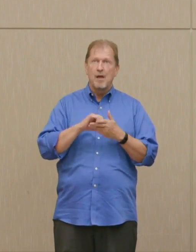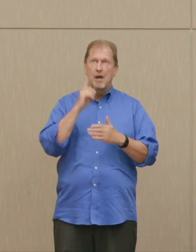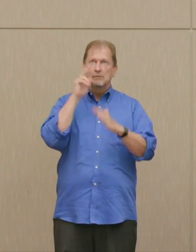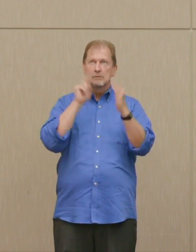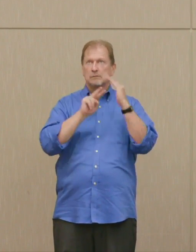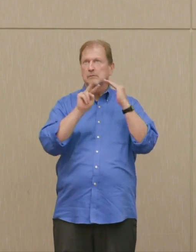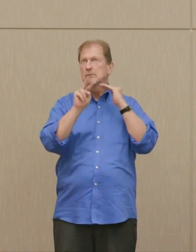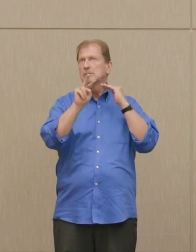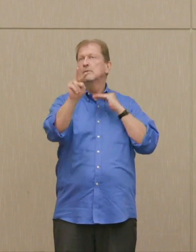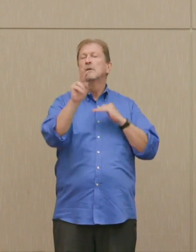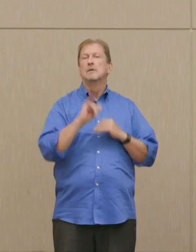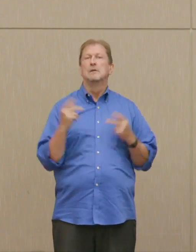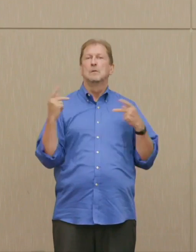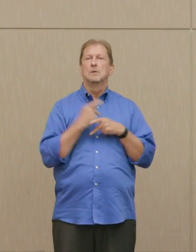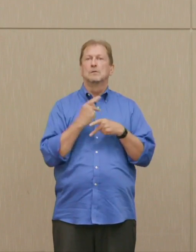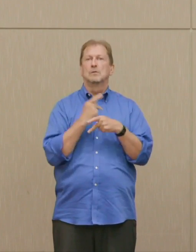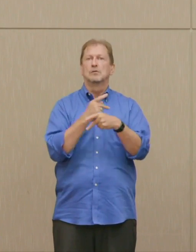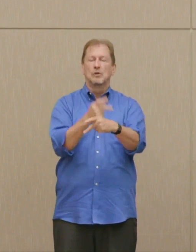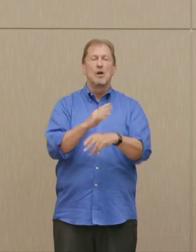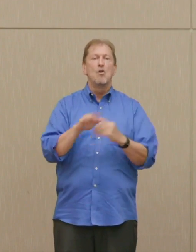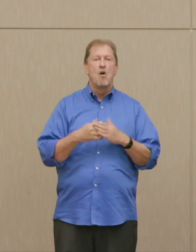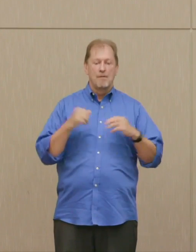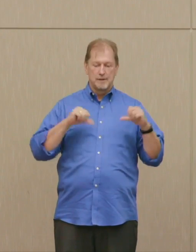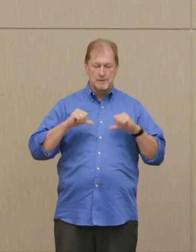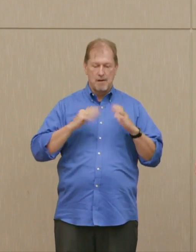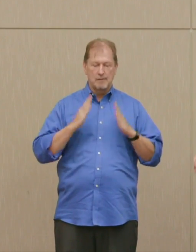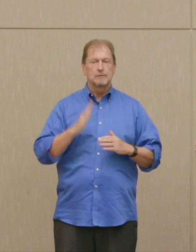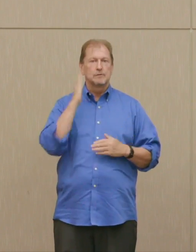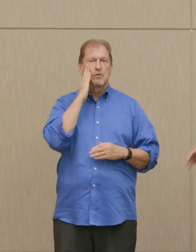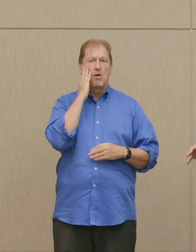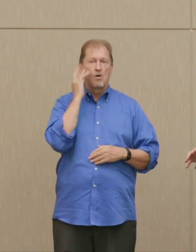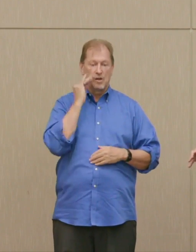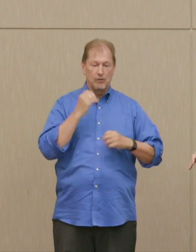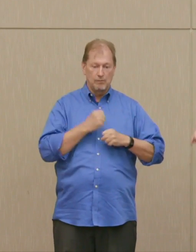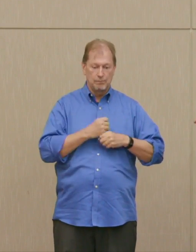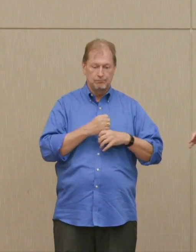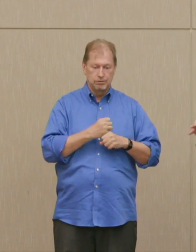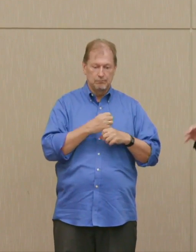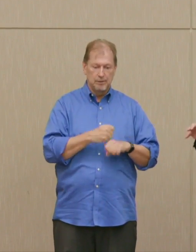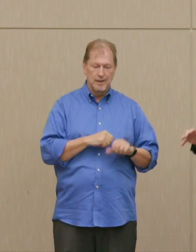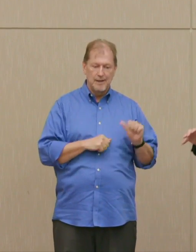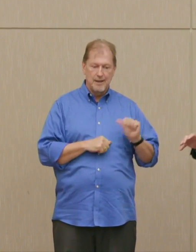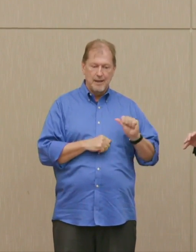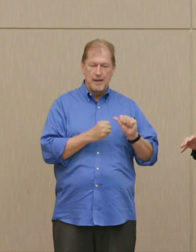scientists knew that if we continued to rely on A-bombs, we would have, the world would